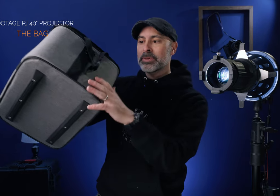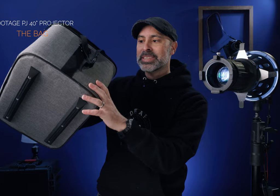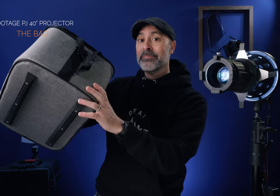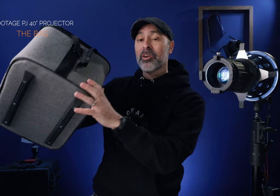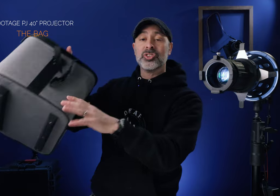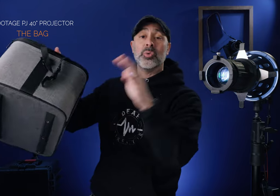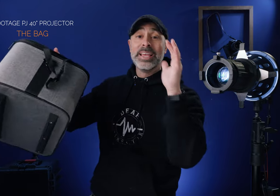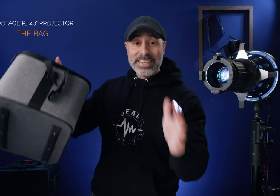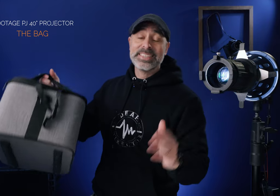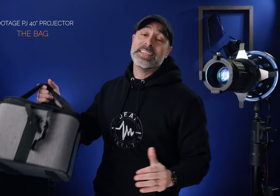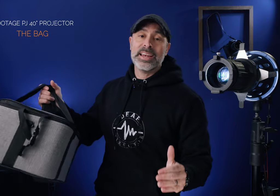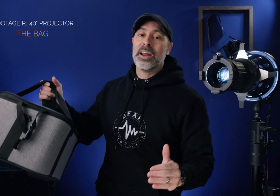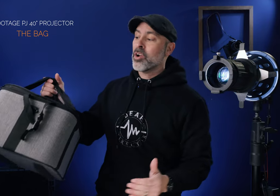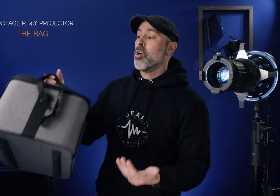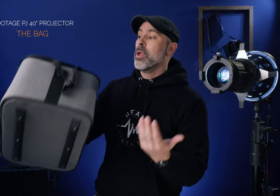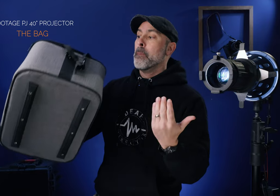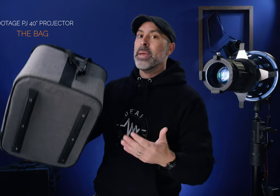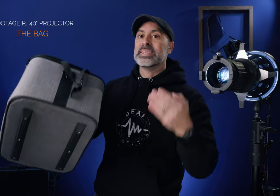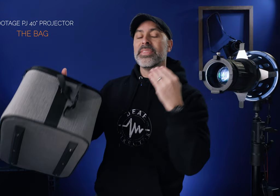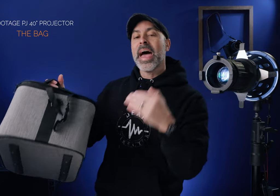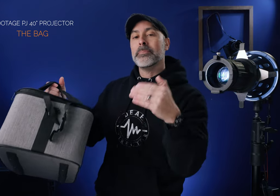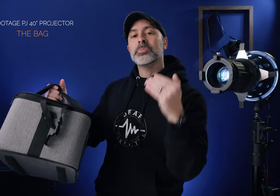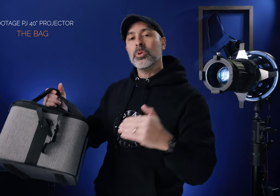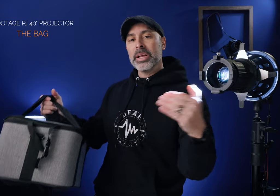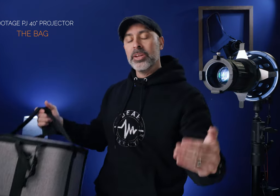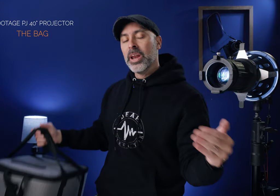it safe but also easily getting out of your car makes it that much more likely you're going to